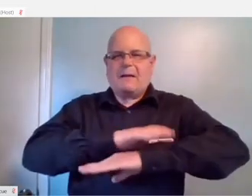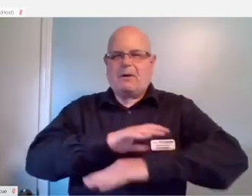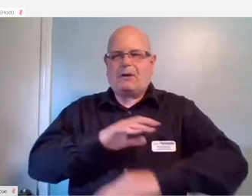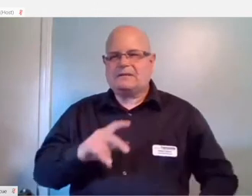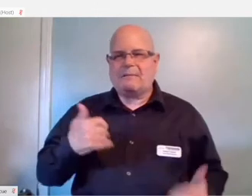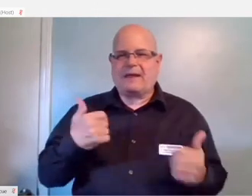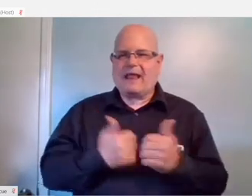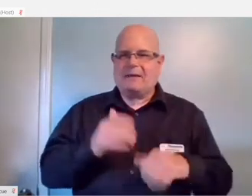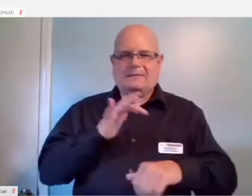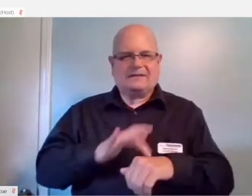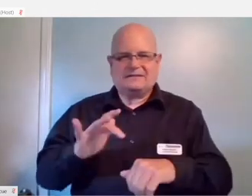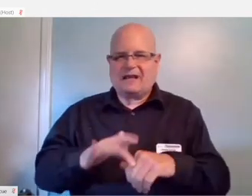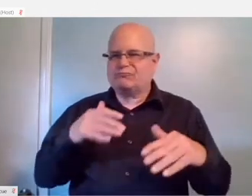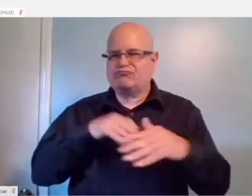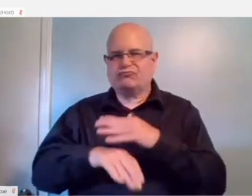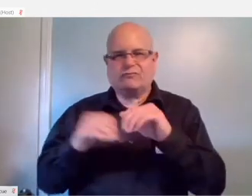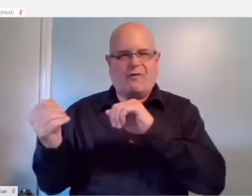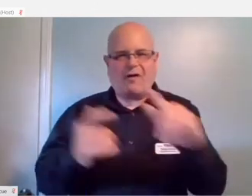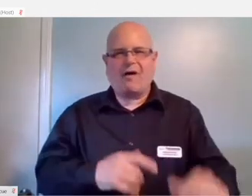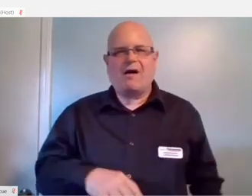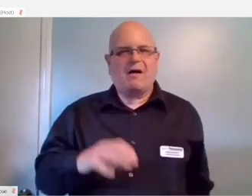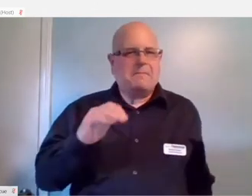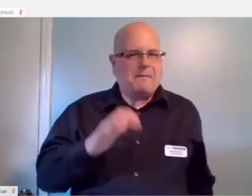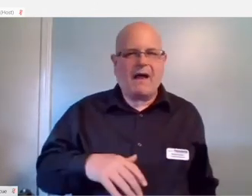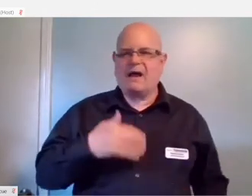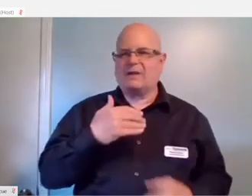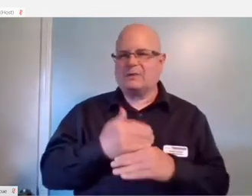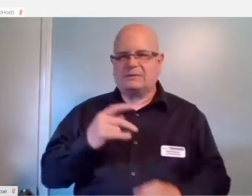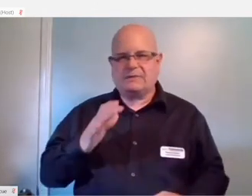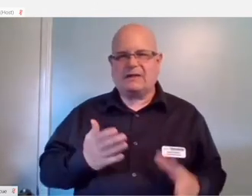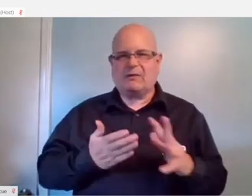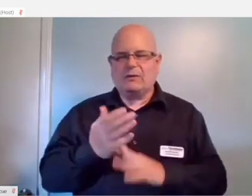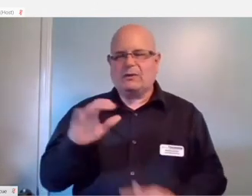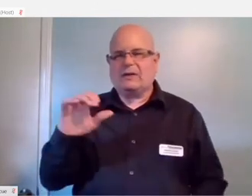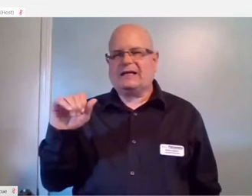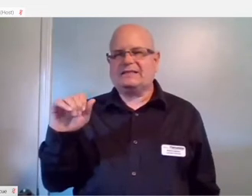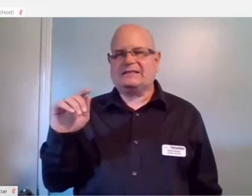And this is available on Mac and windows PC through the steam marketplace.